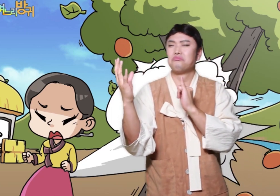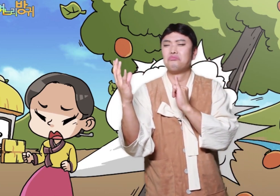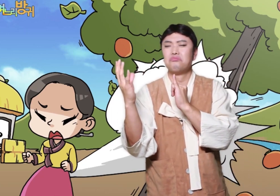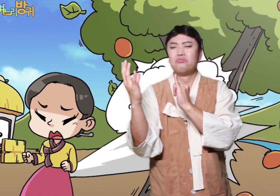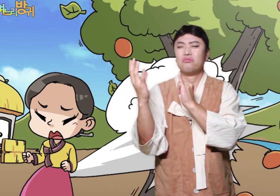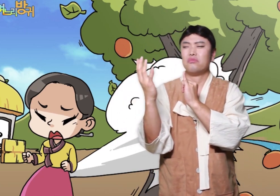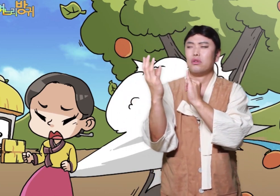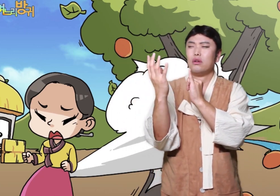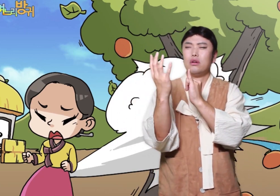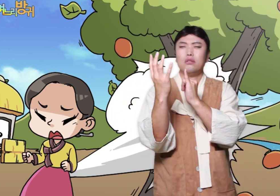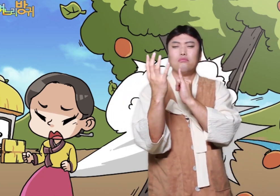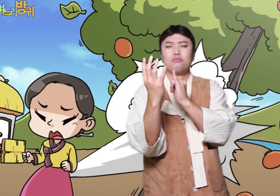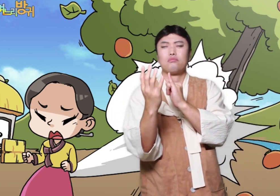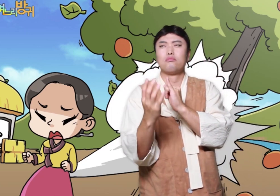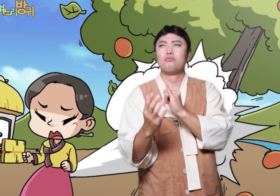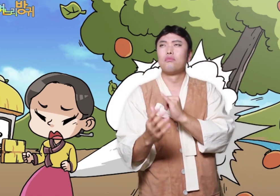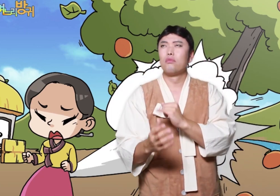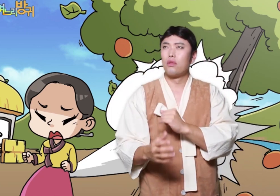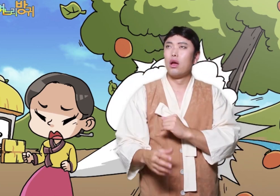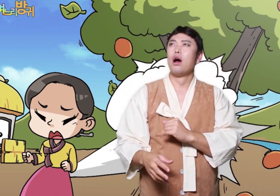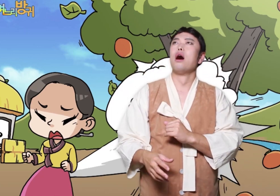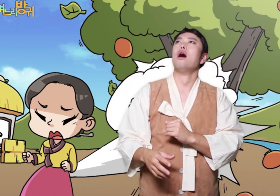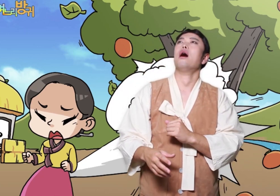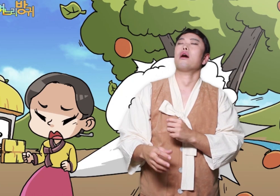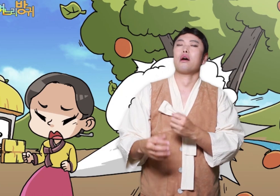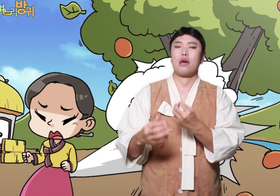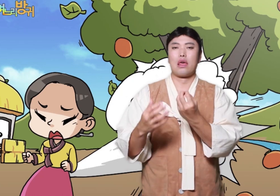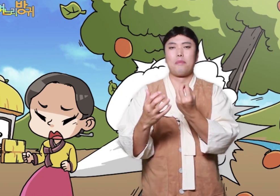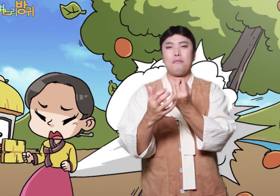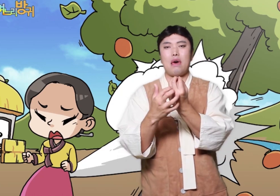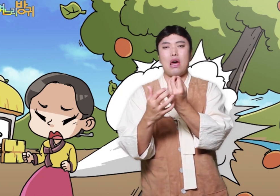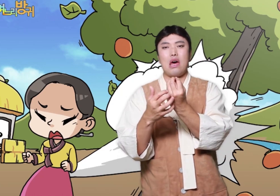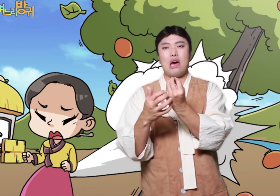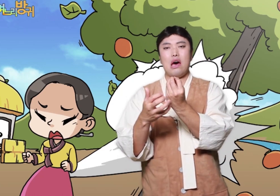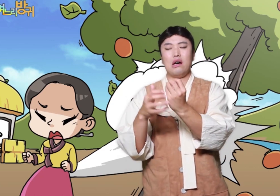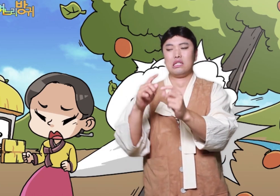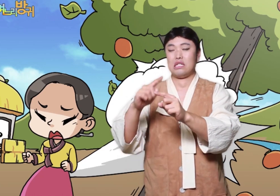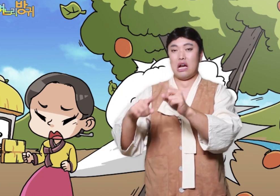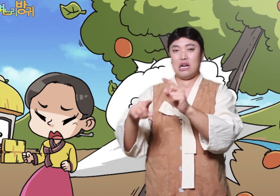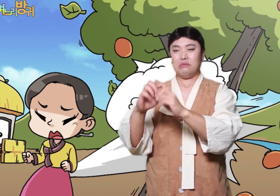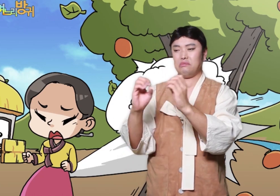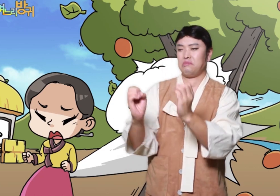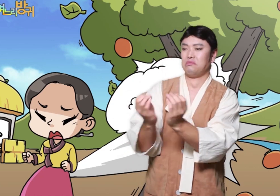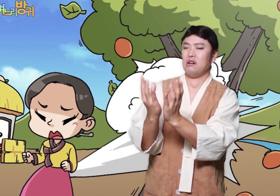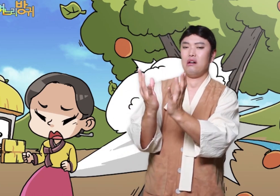But no one has eaten.